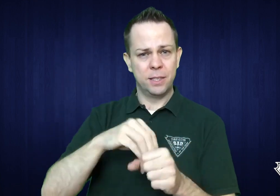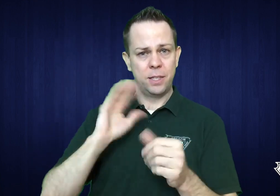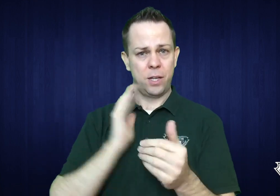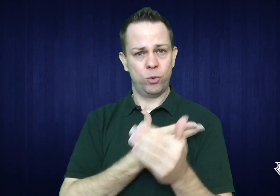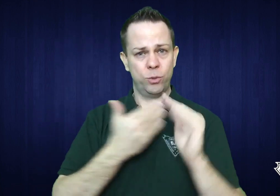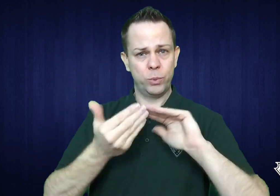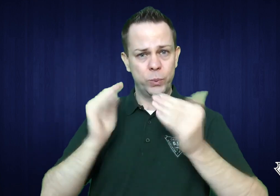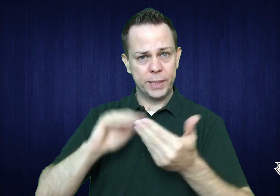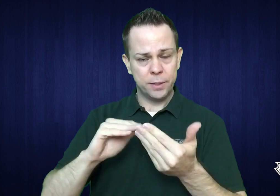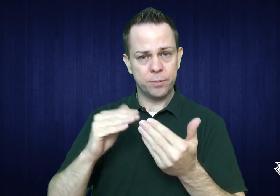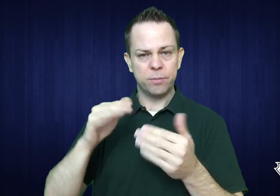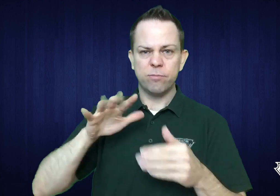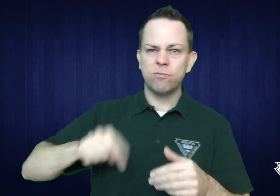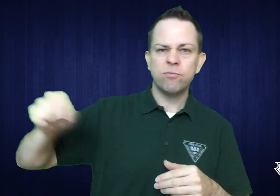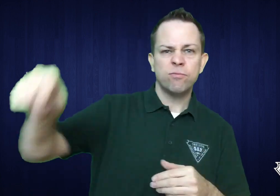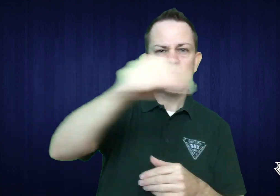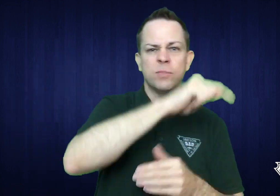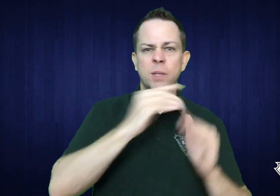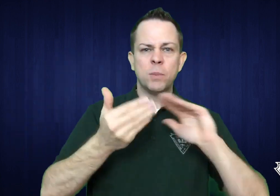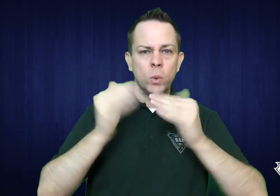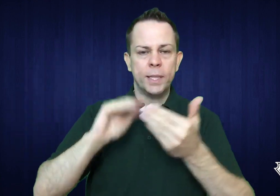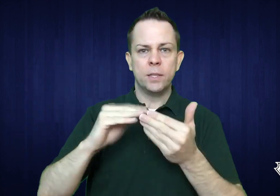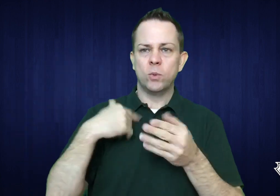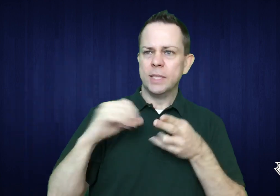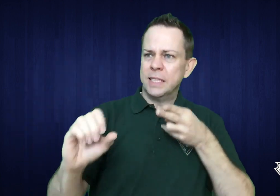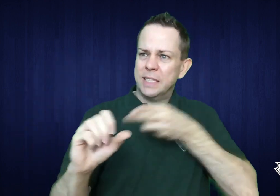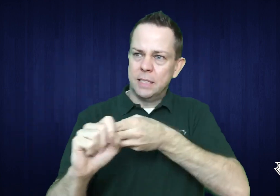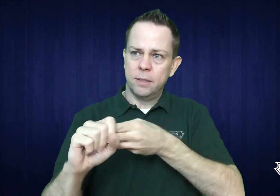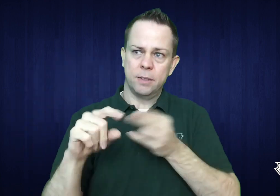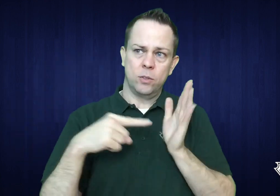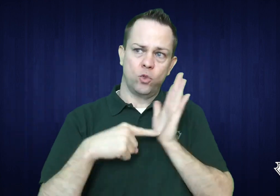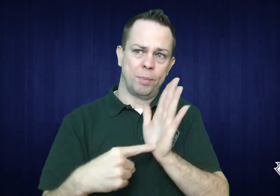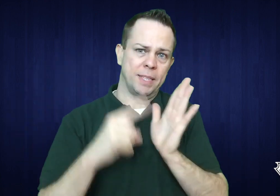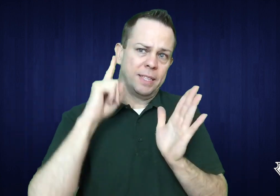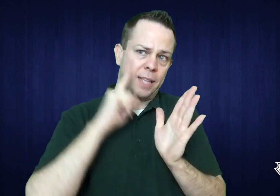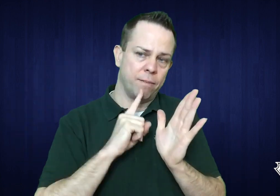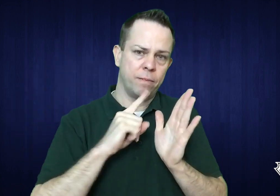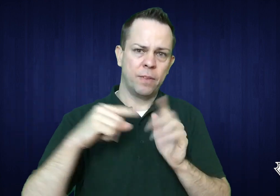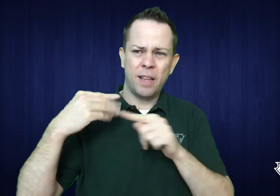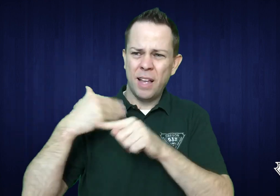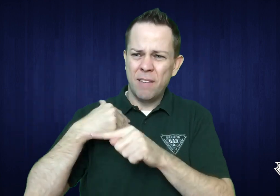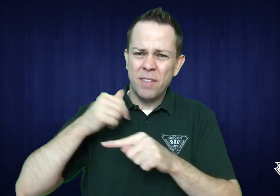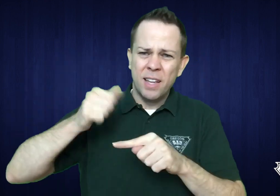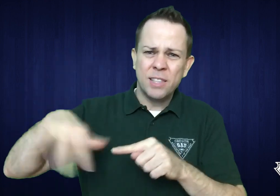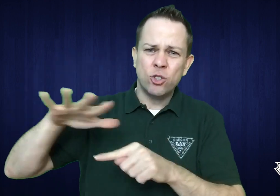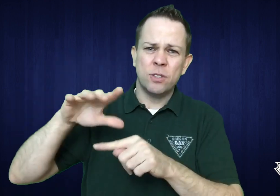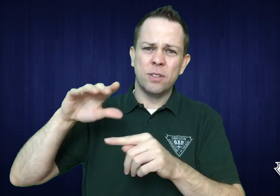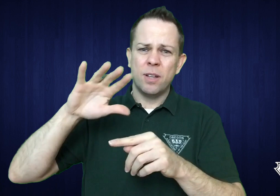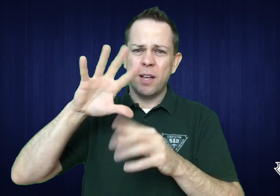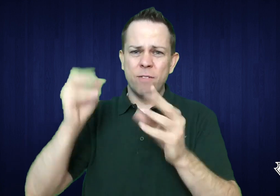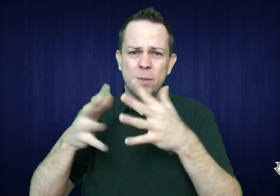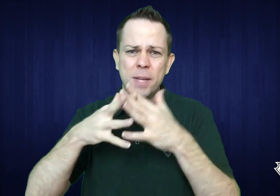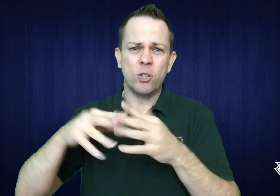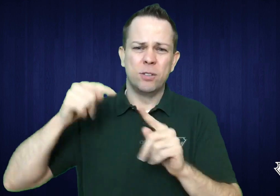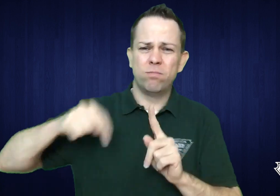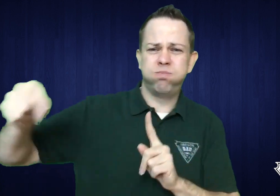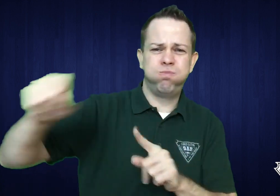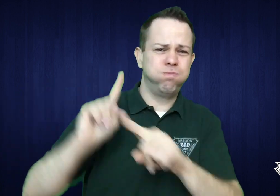in health care all over the state. We decided to get involved with this group